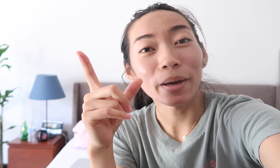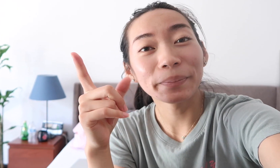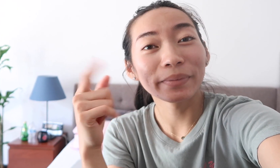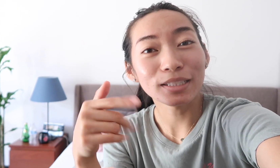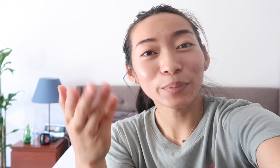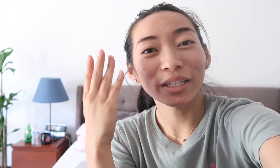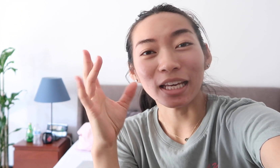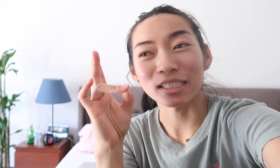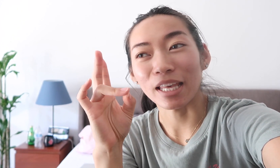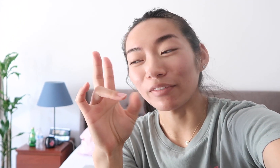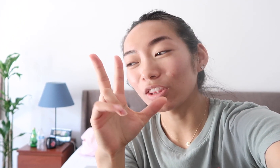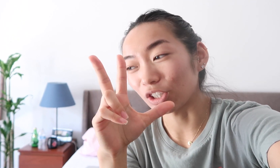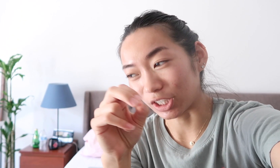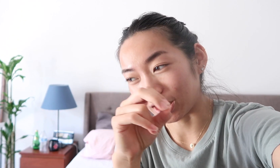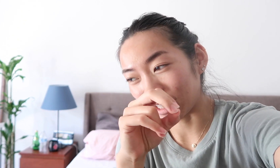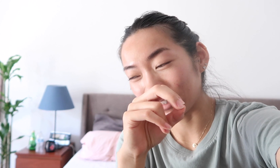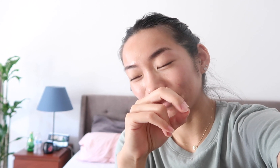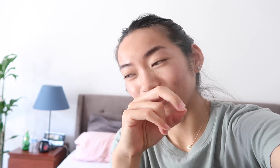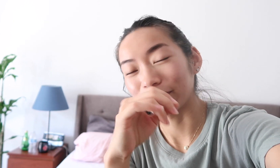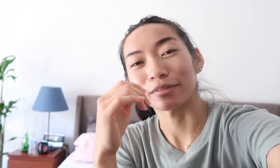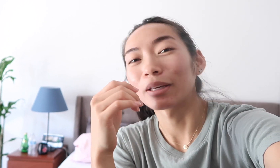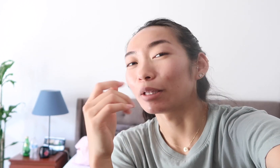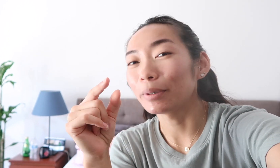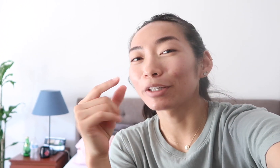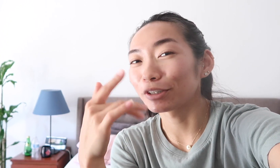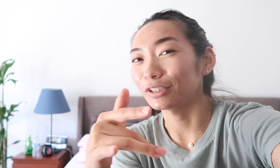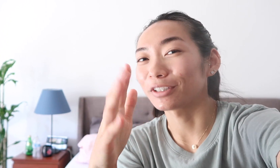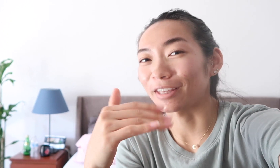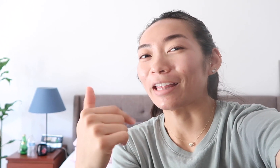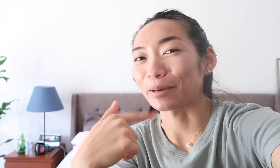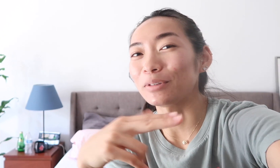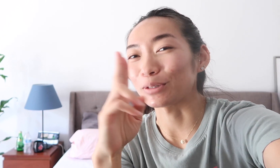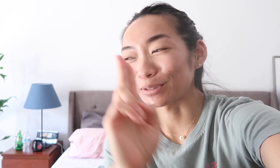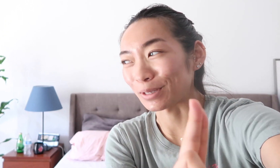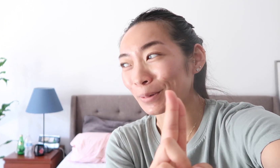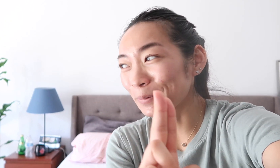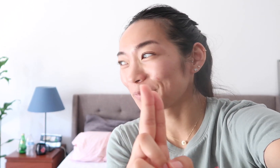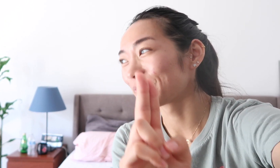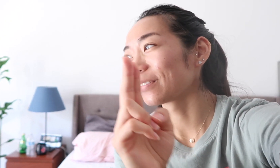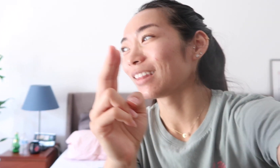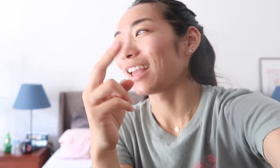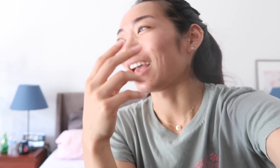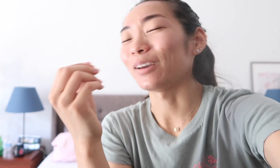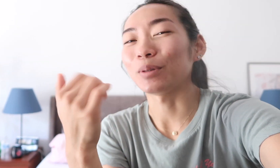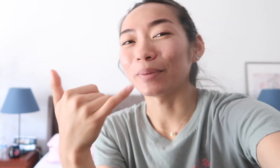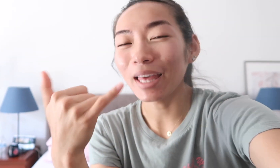she woke up this morning at 7:30, a little bit earlier than I'm used to and we